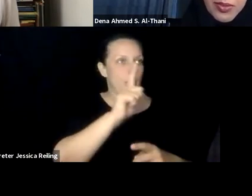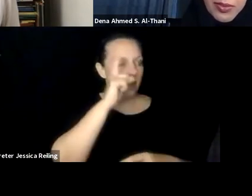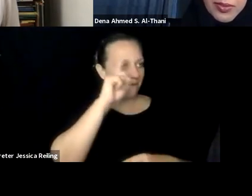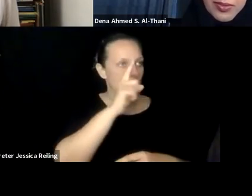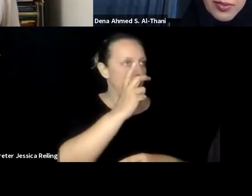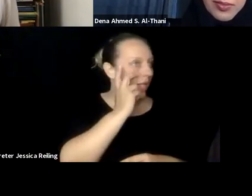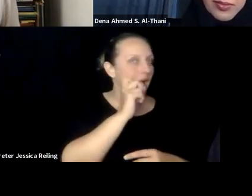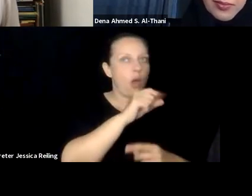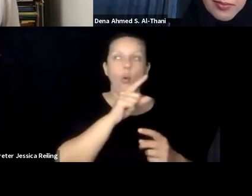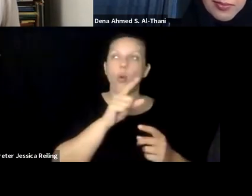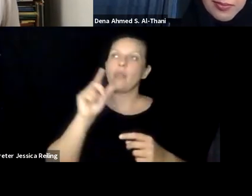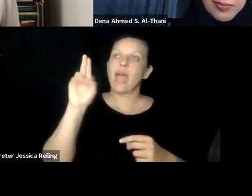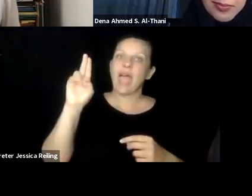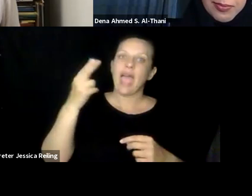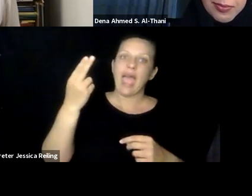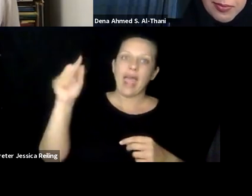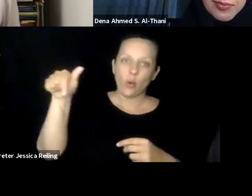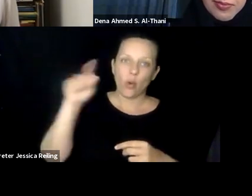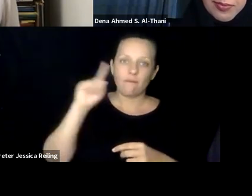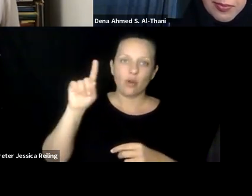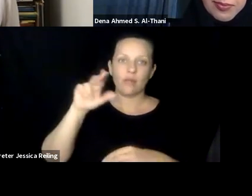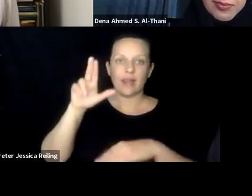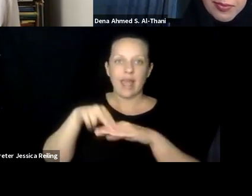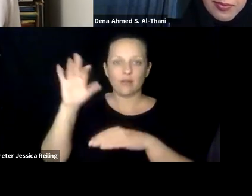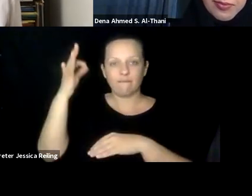experience to read about it on the web as it is to go visit the library for